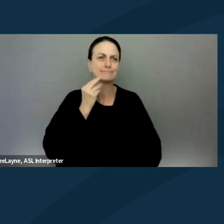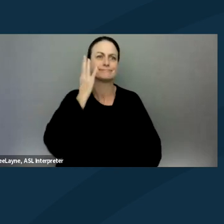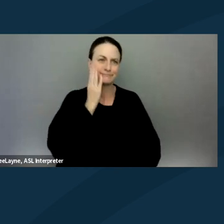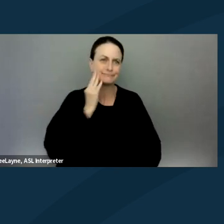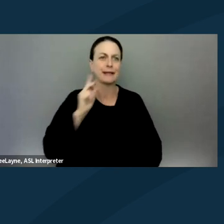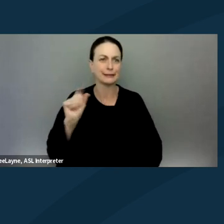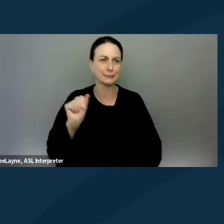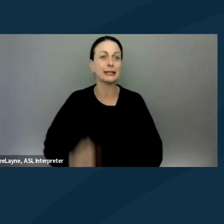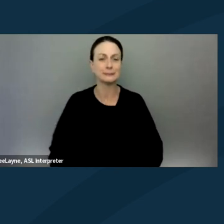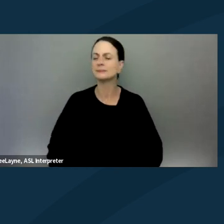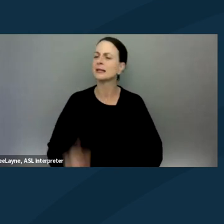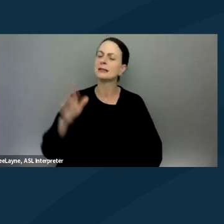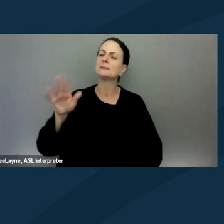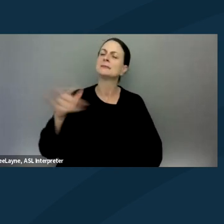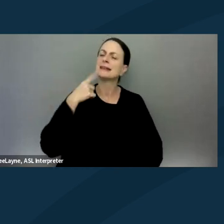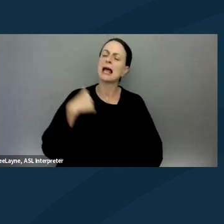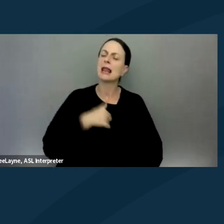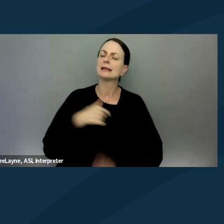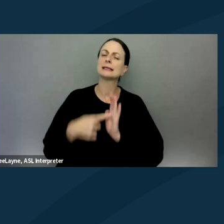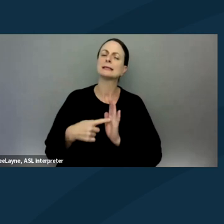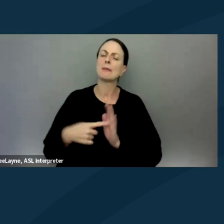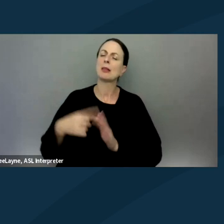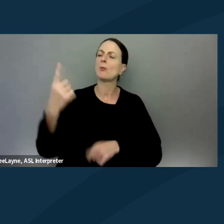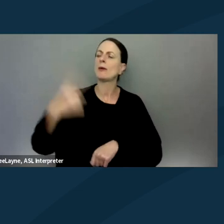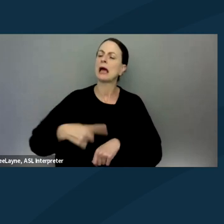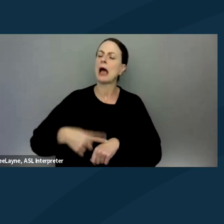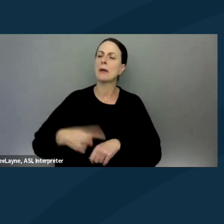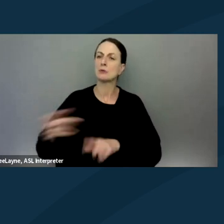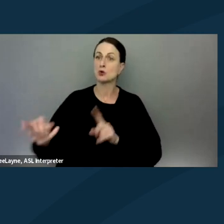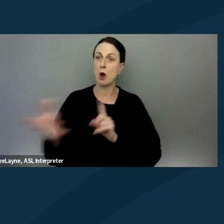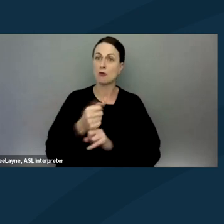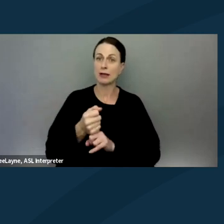Can you tell us about a time and where you have been arrested as a result of protesting